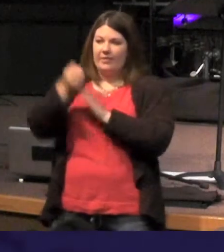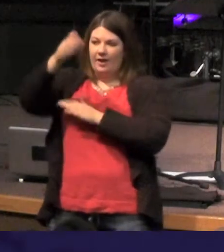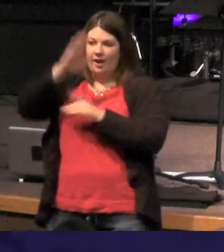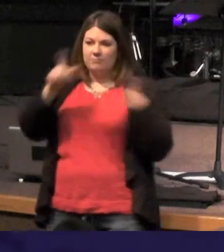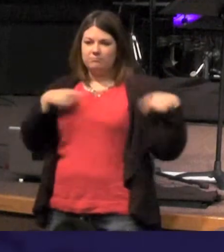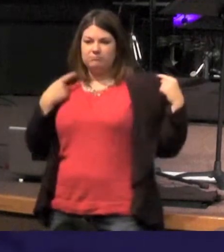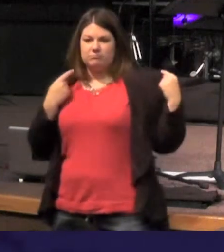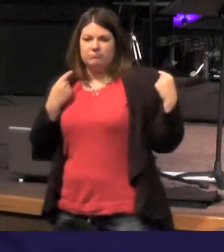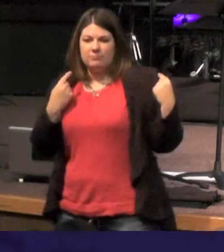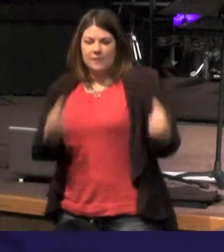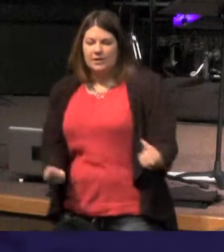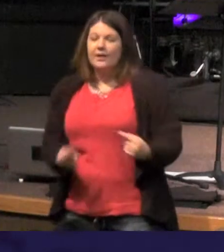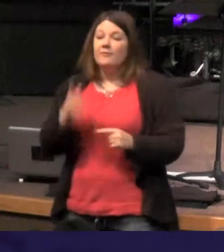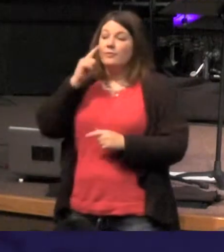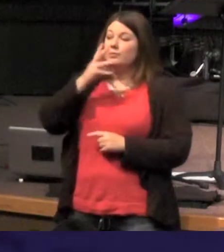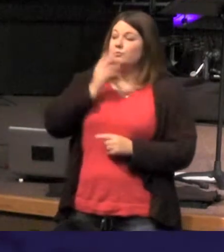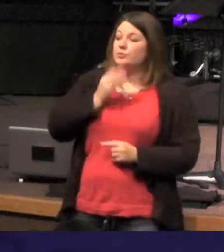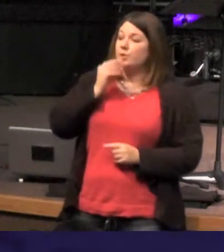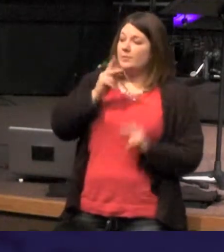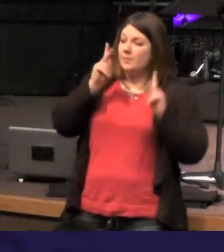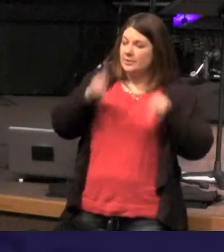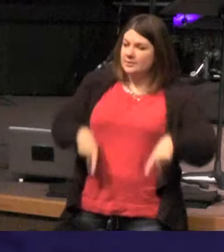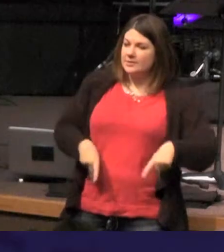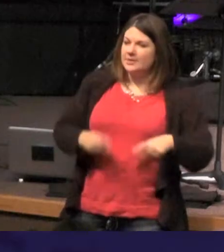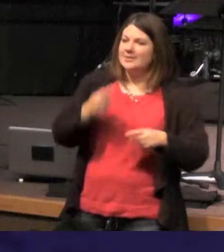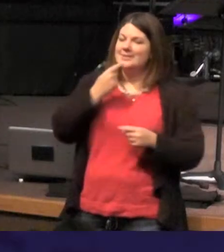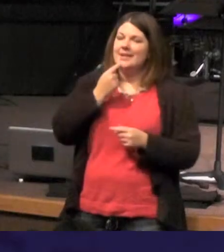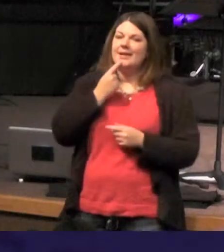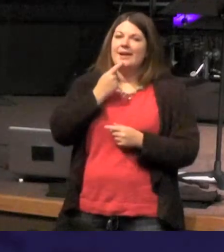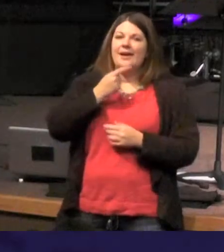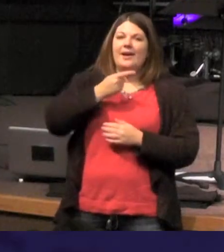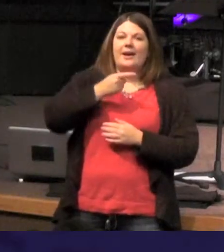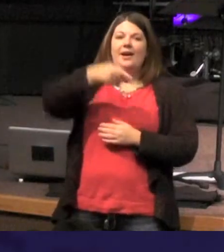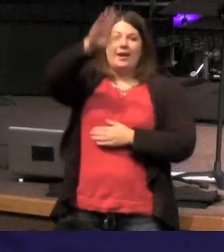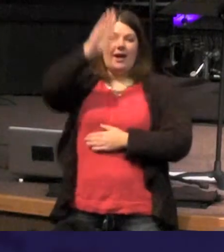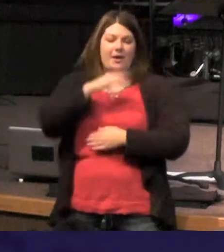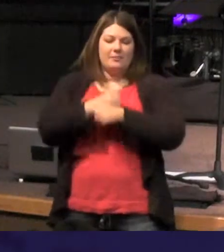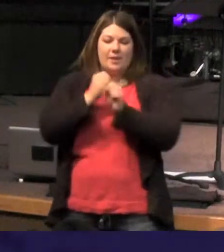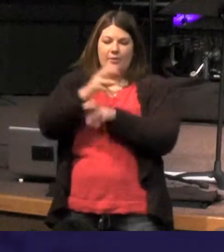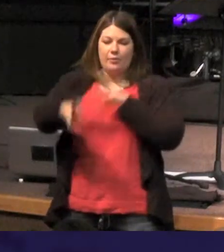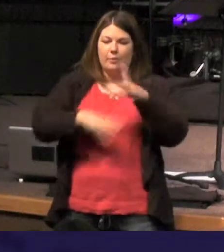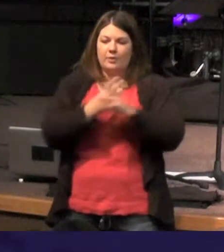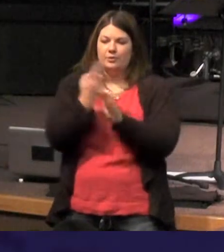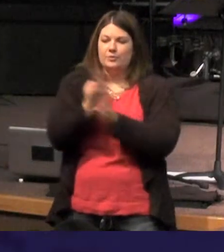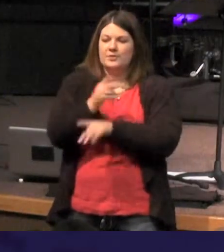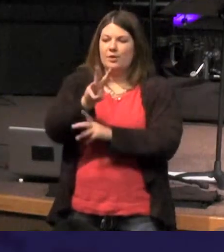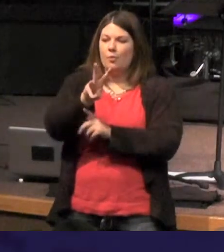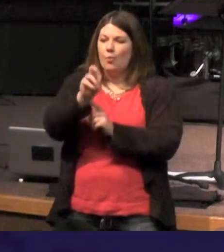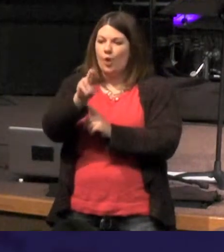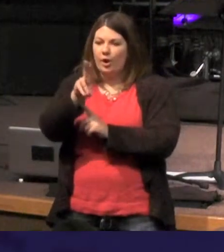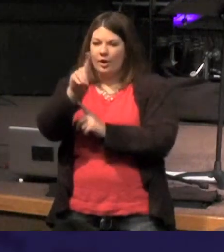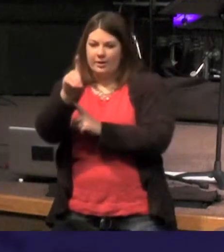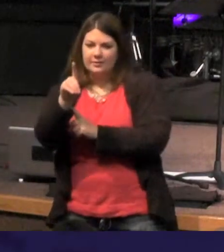that God created the world by the Word of God and so this is very significant - the creation took place through God's